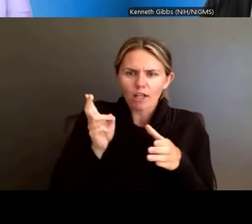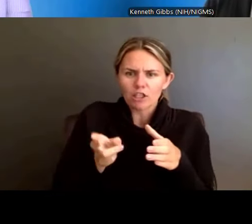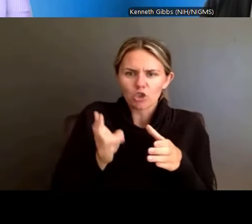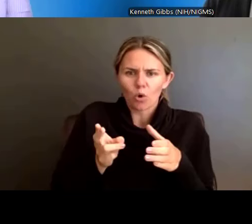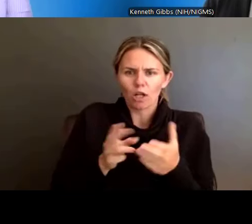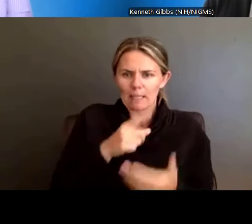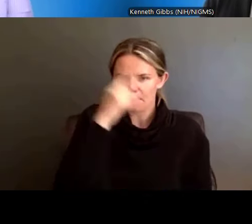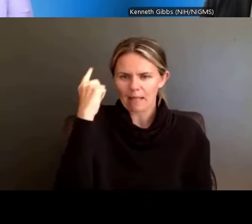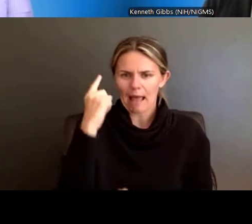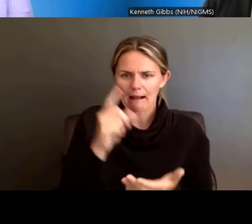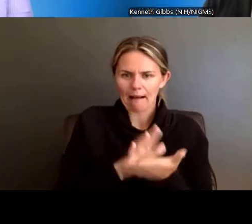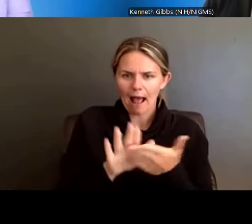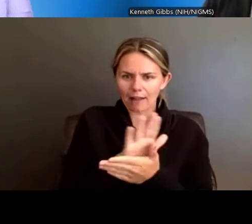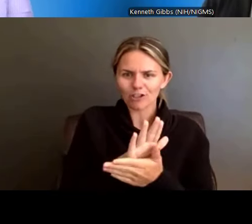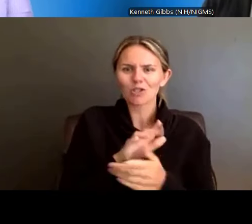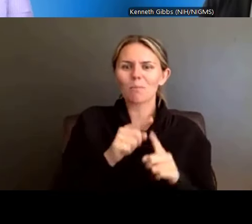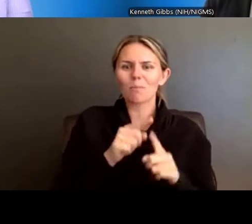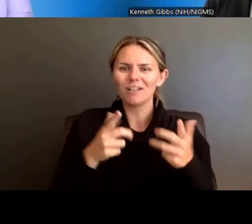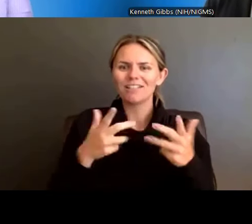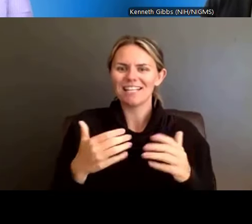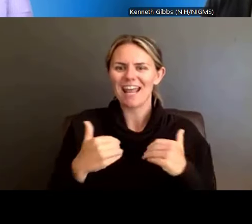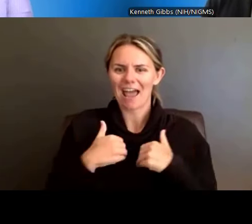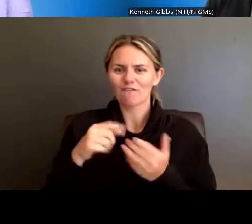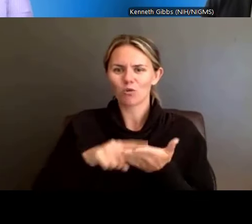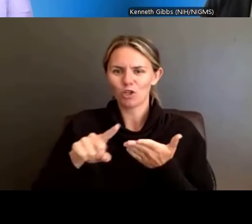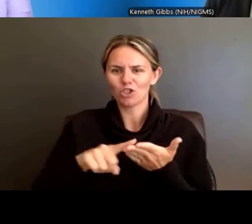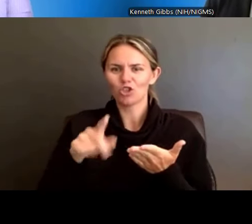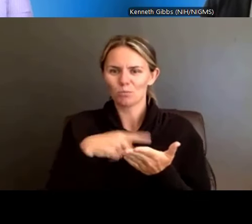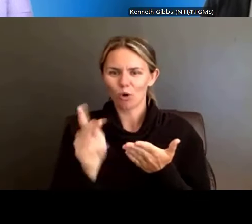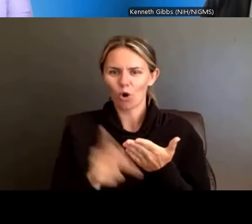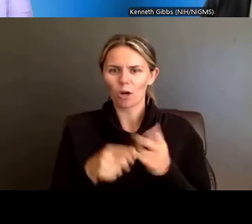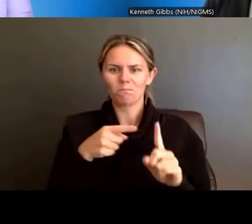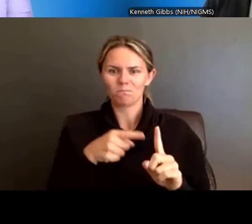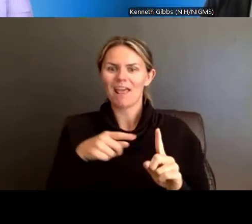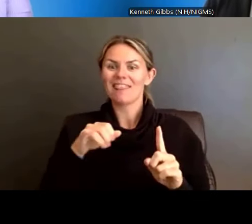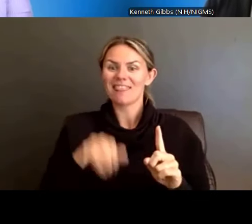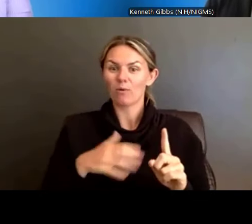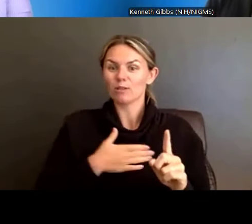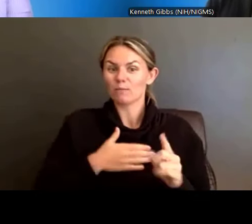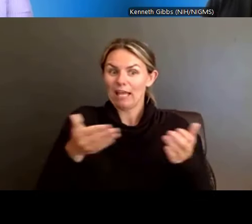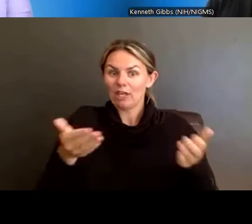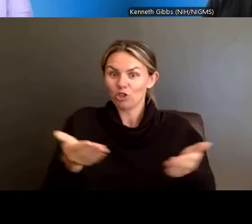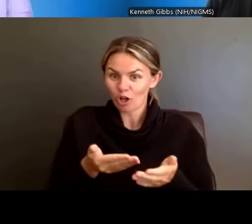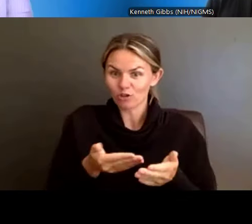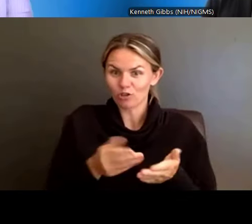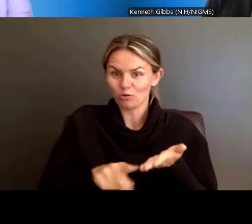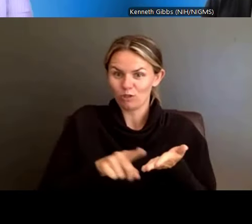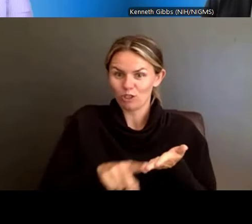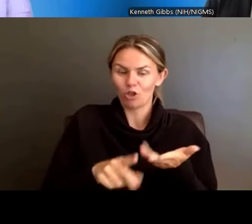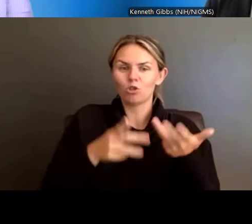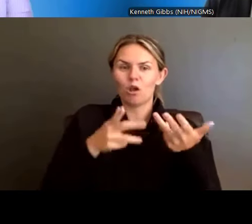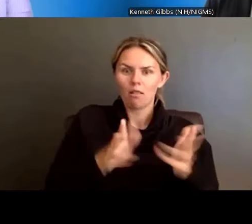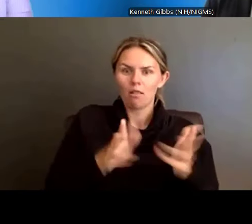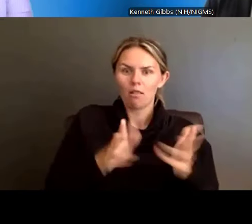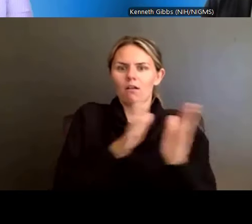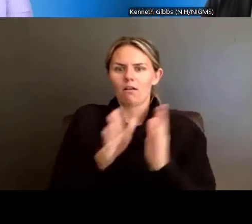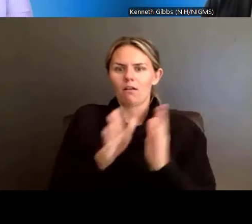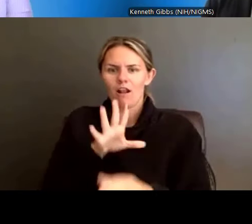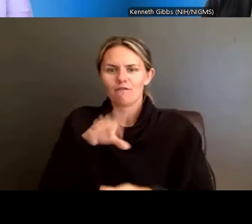And that was my introduction to research as an interest, and then as a research career. And then I got my PhD at Penn State,